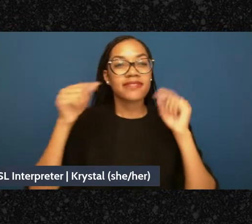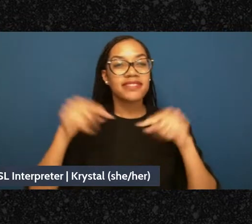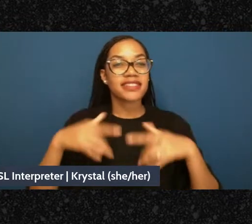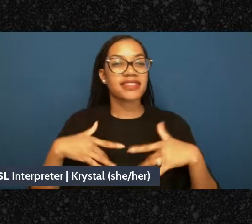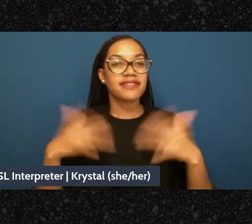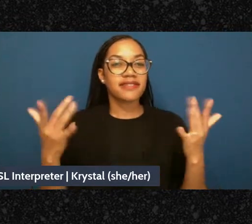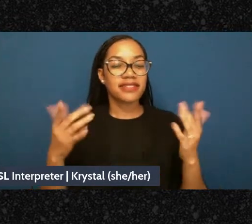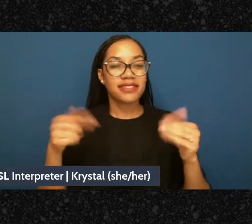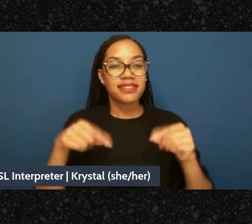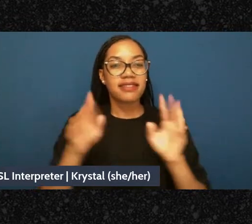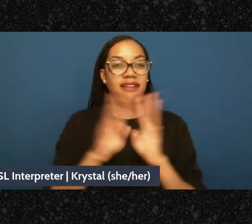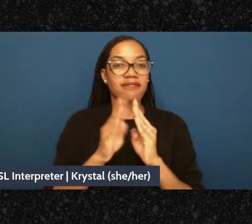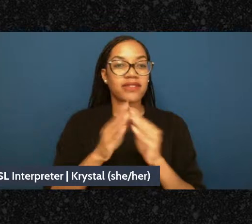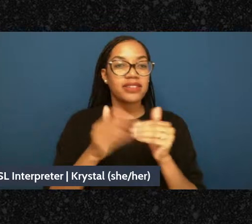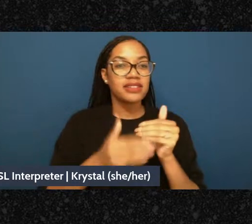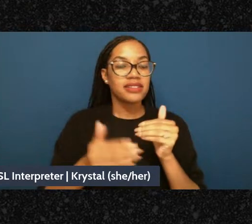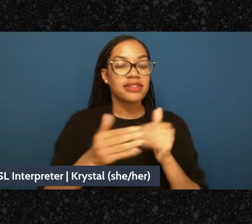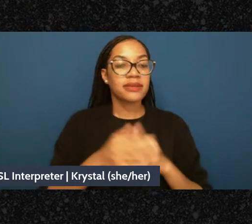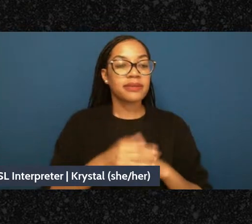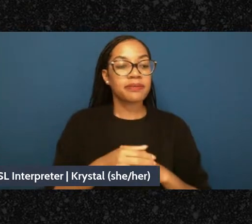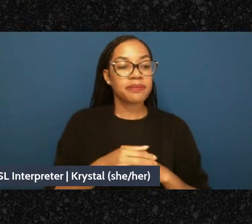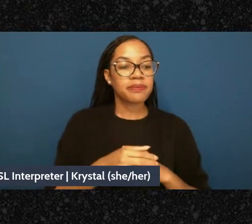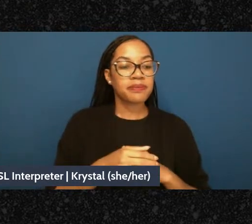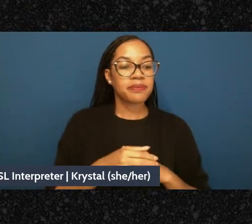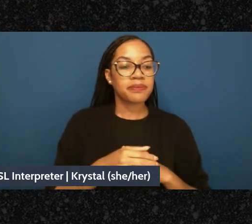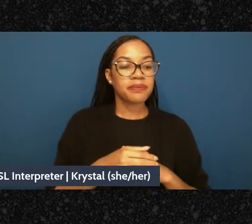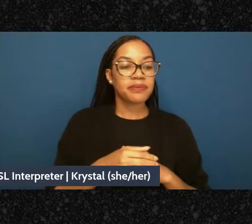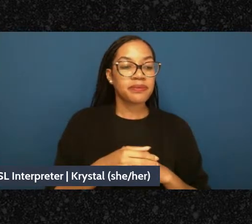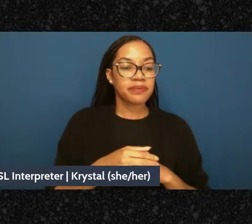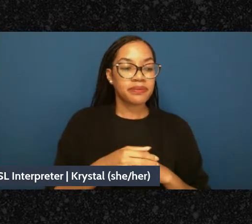Thank you also to Sophie Kreitzberg who is coordinating the work of this event behind